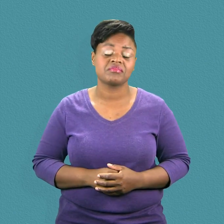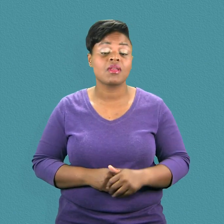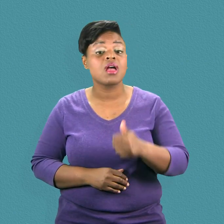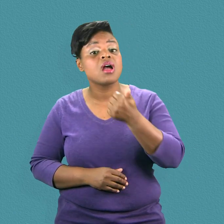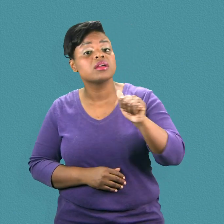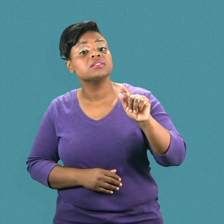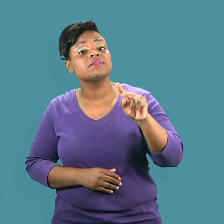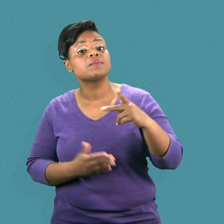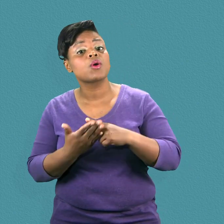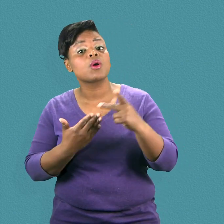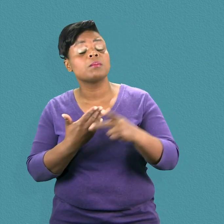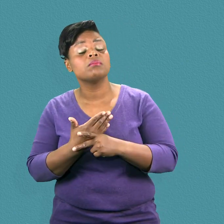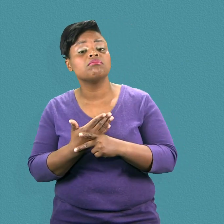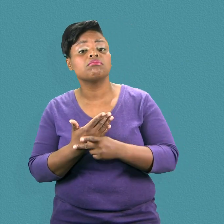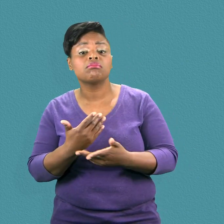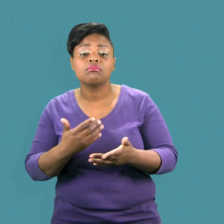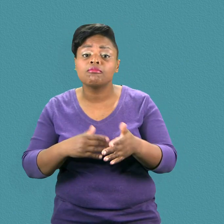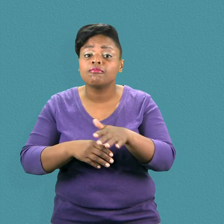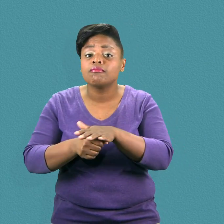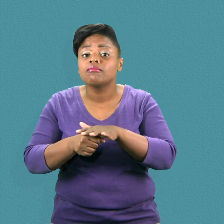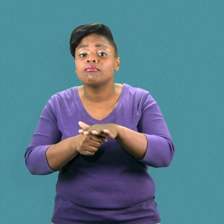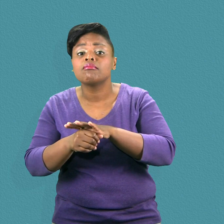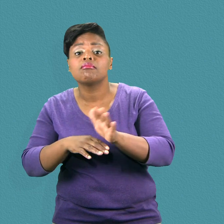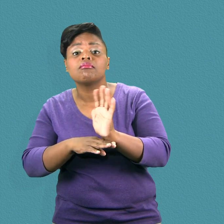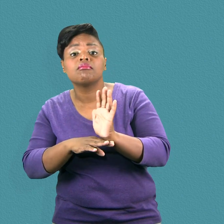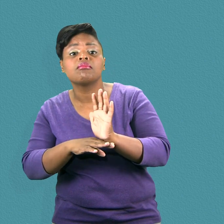• Non-news programs locally produced with